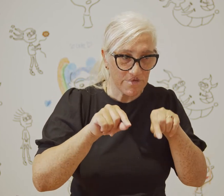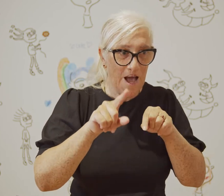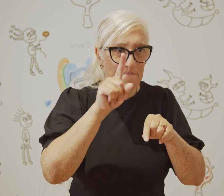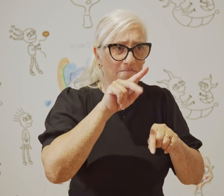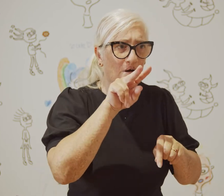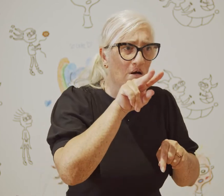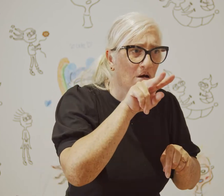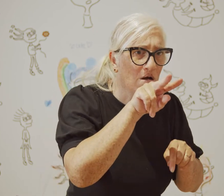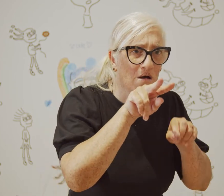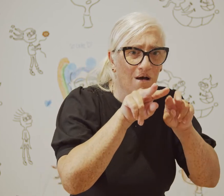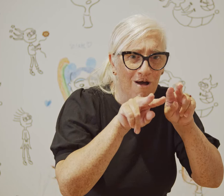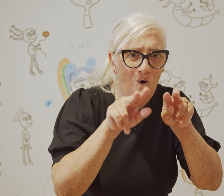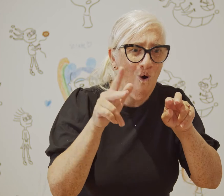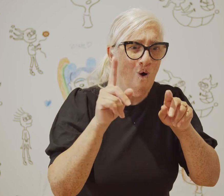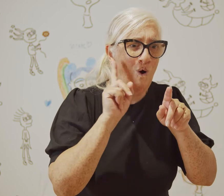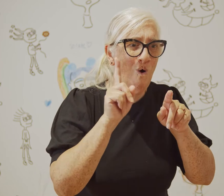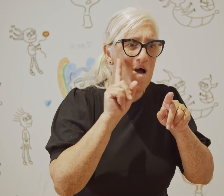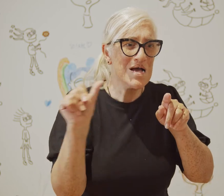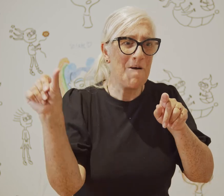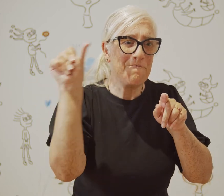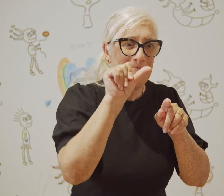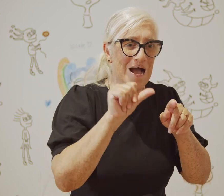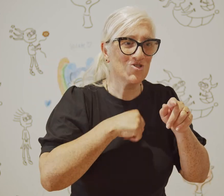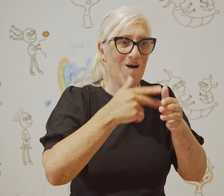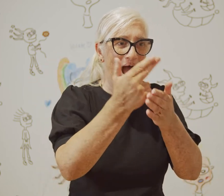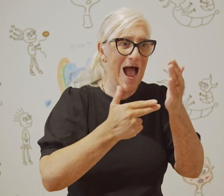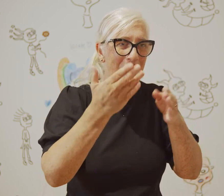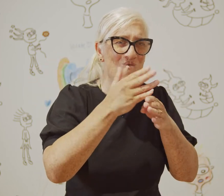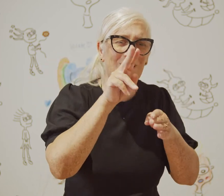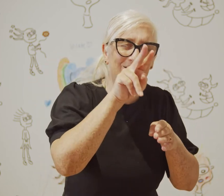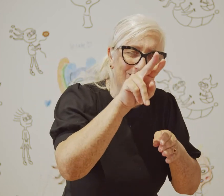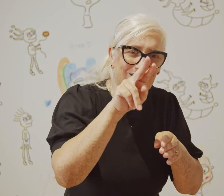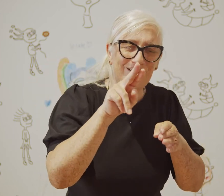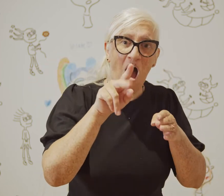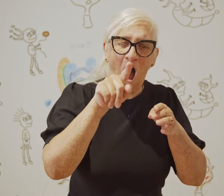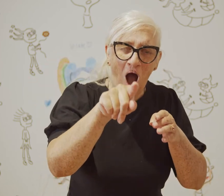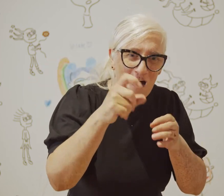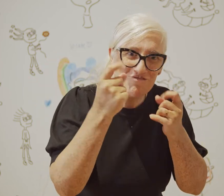People would come and look at the work and then they would come back and